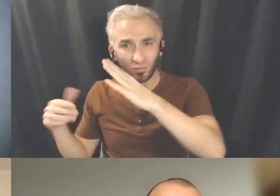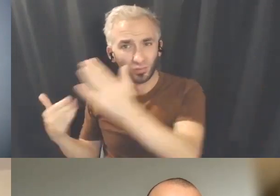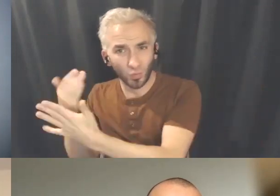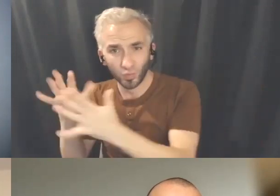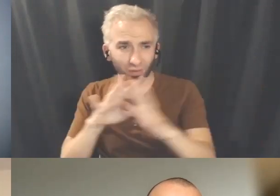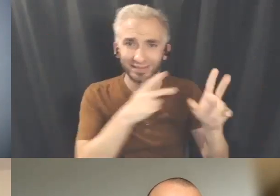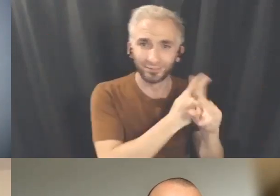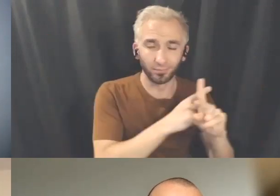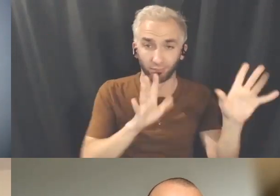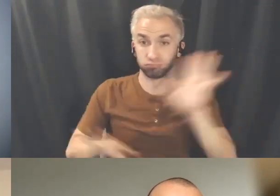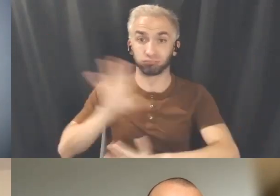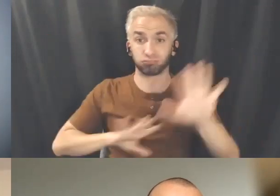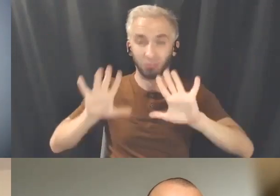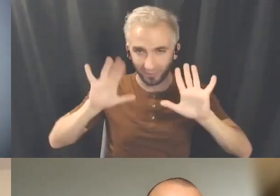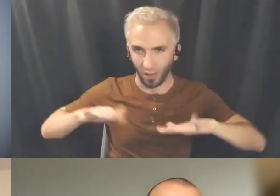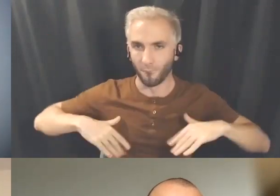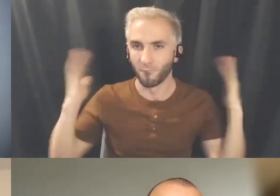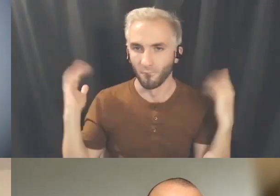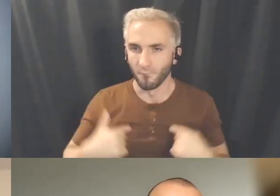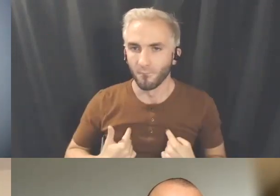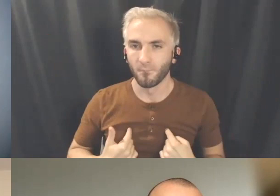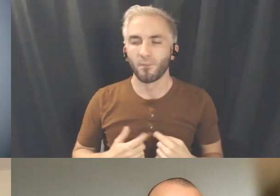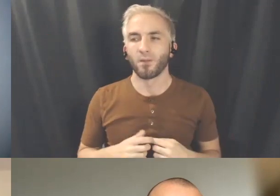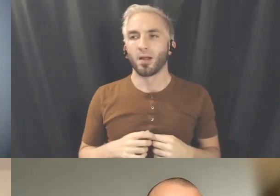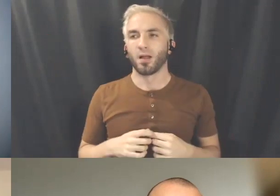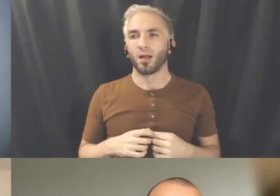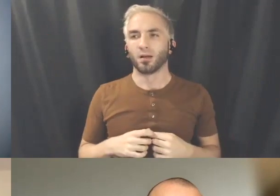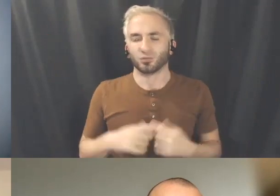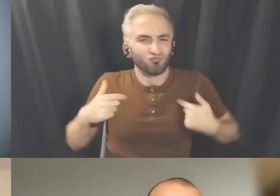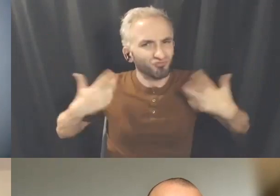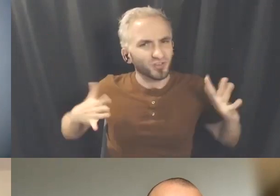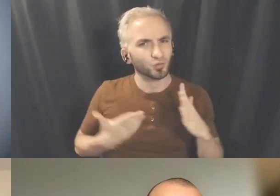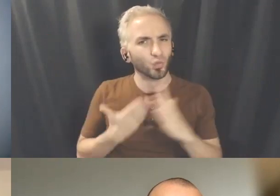time when I like encountered like new media technology, right. I'm just like, oh,